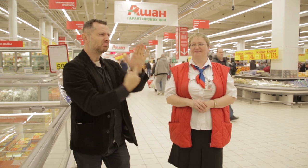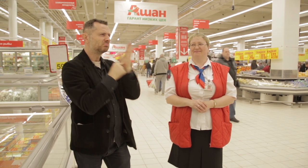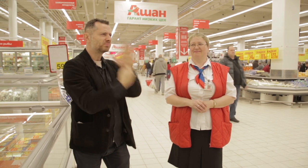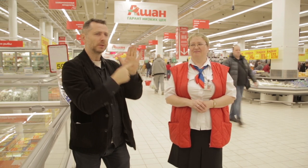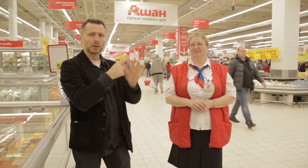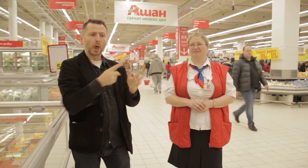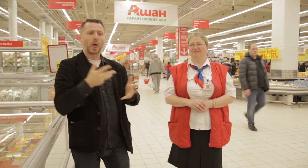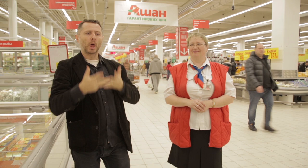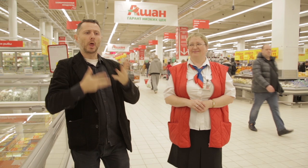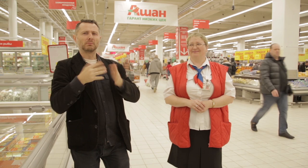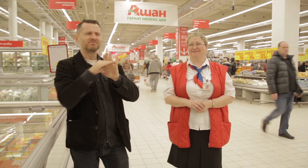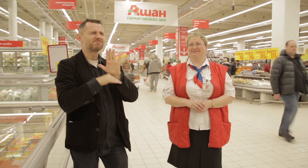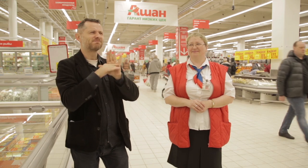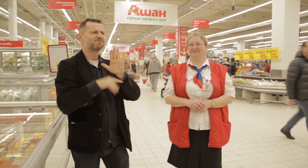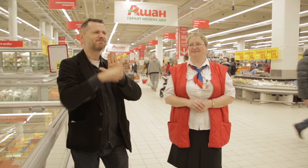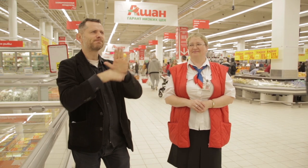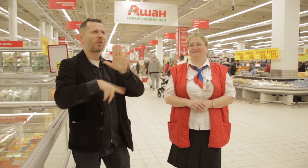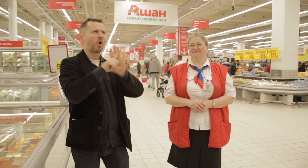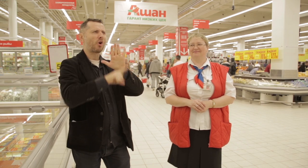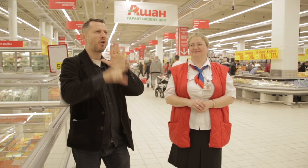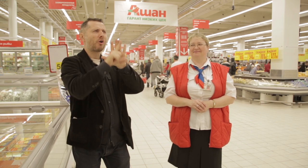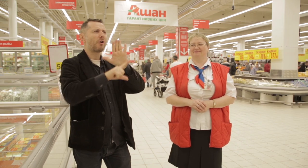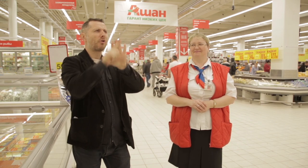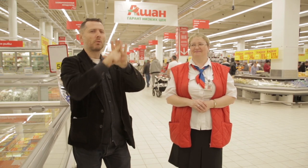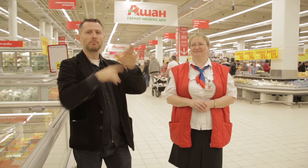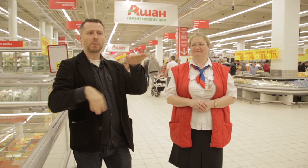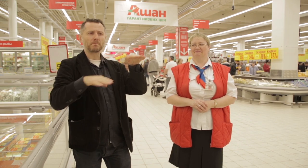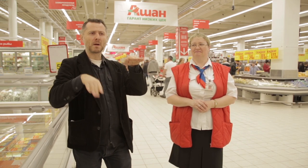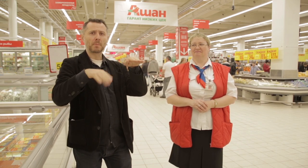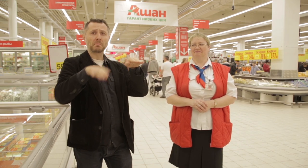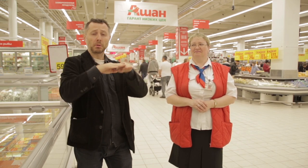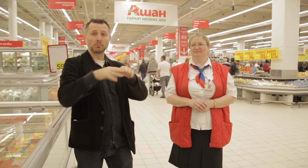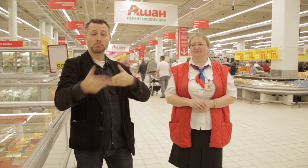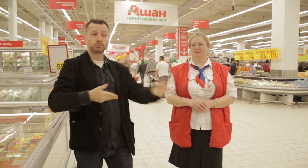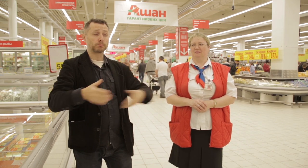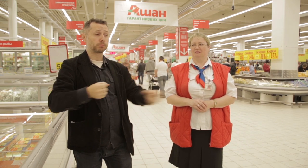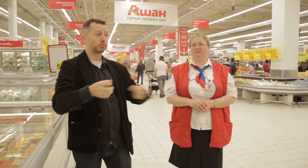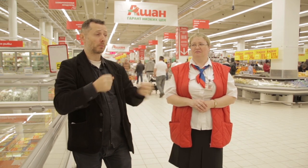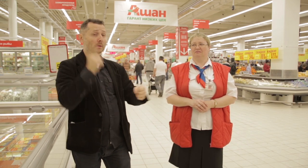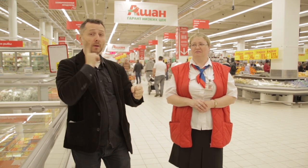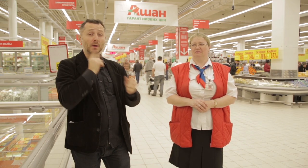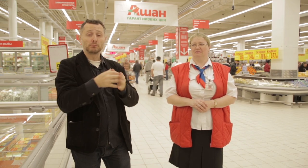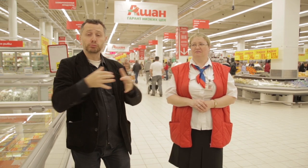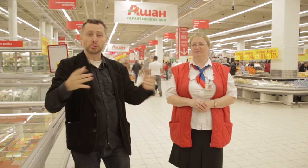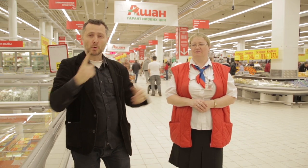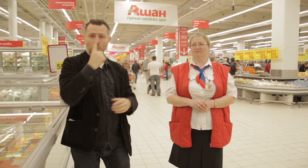degree and used it to prove that she knew the law. The administration could not resist her arguments anymore. She kept researching more labor